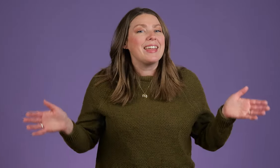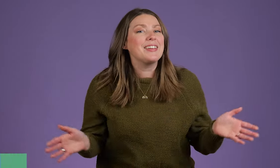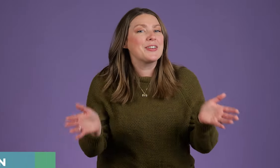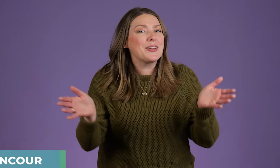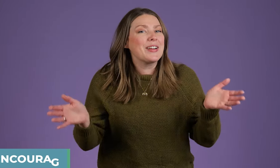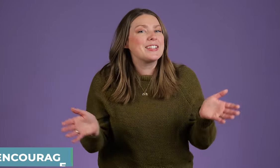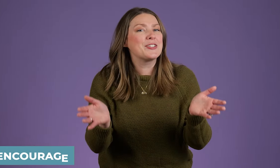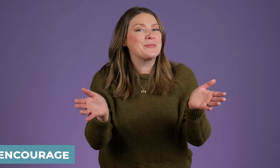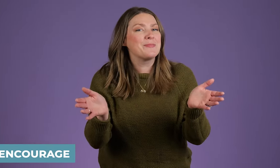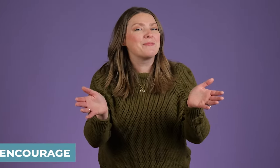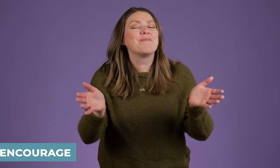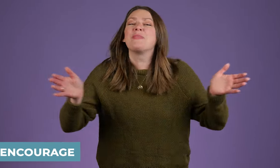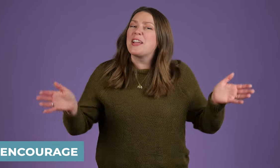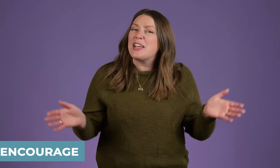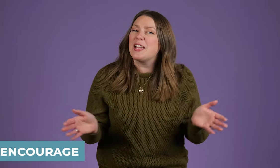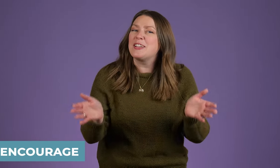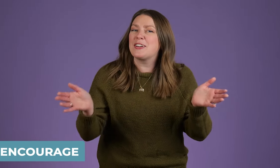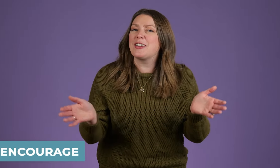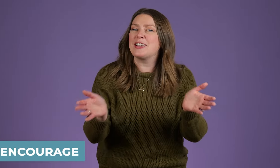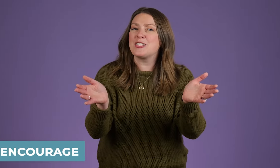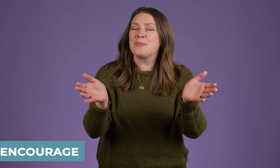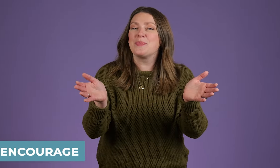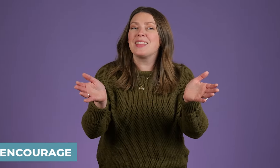Encourage, encourage.